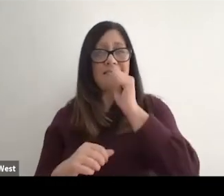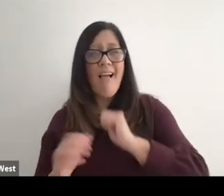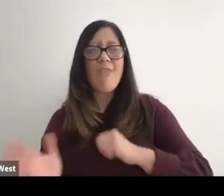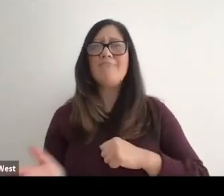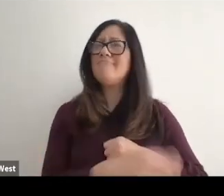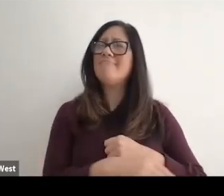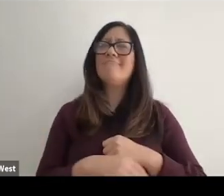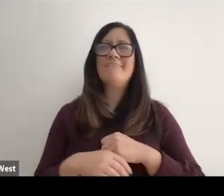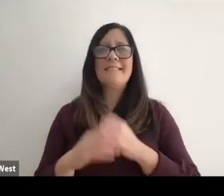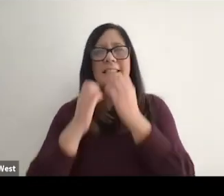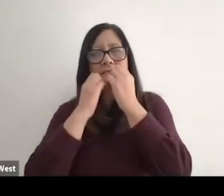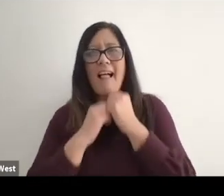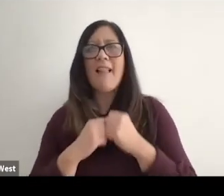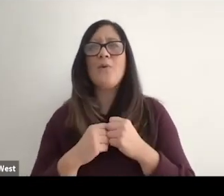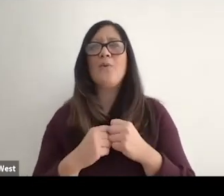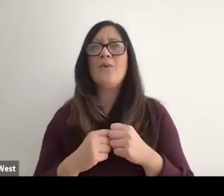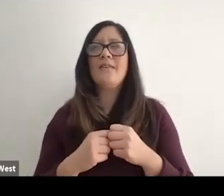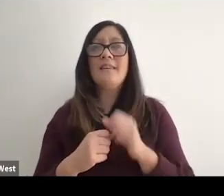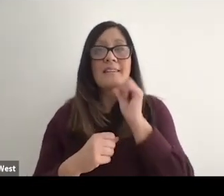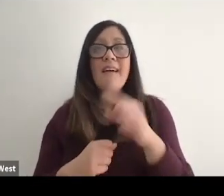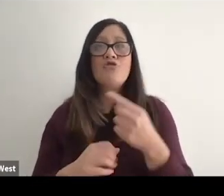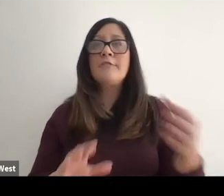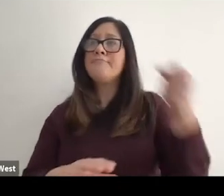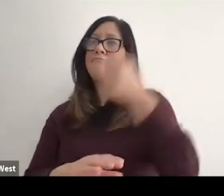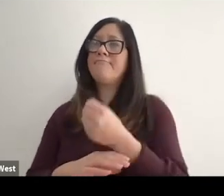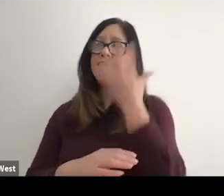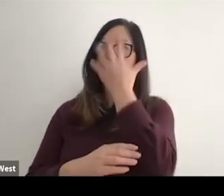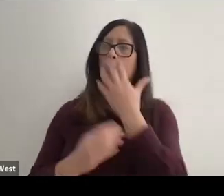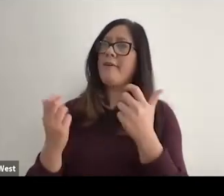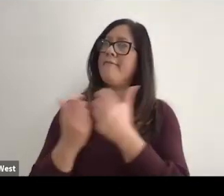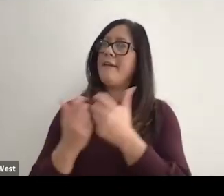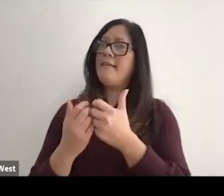I think that you're going to look the part versus I'm going to put you